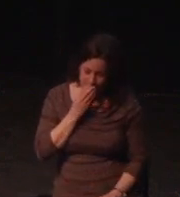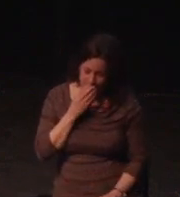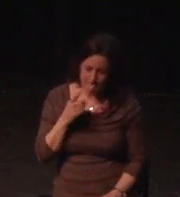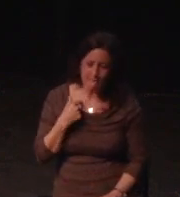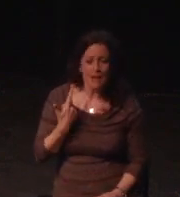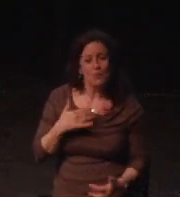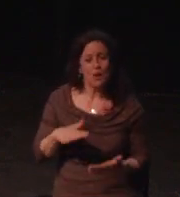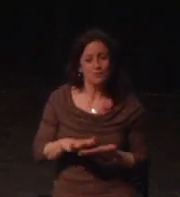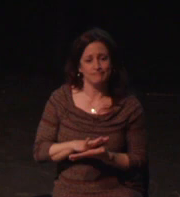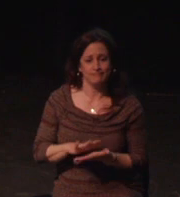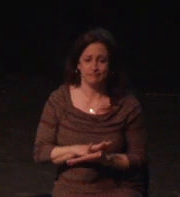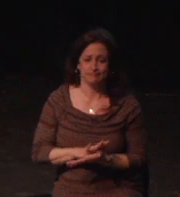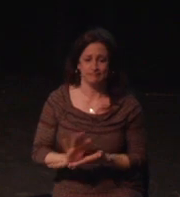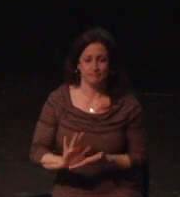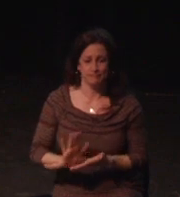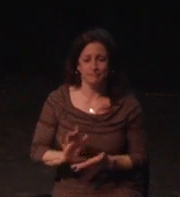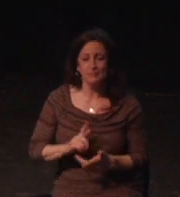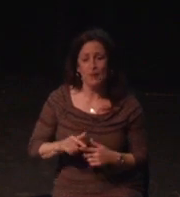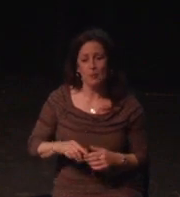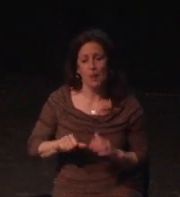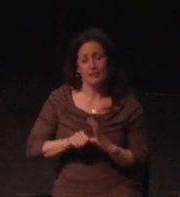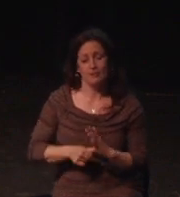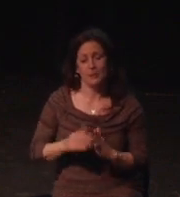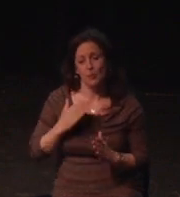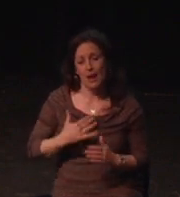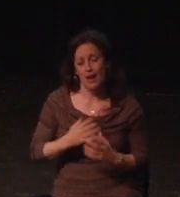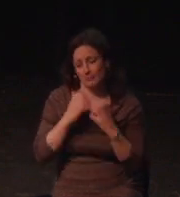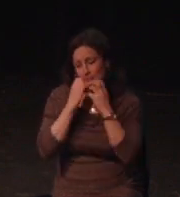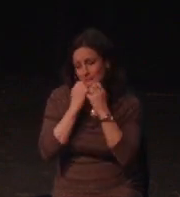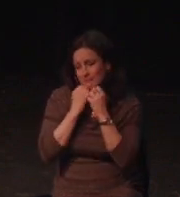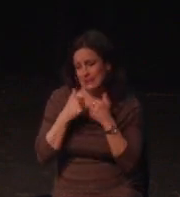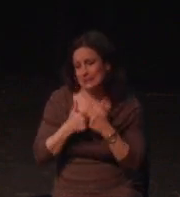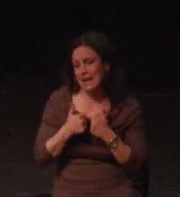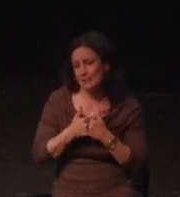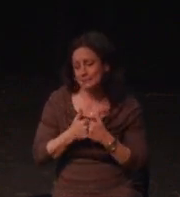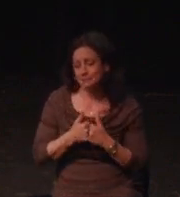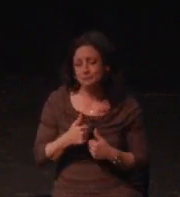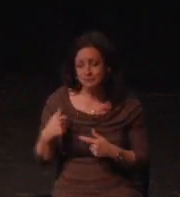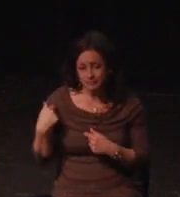I want games to be for everyone regardless of gender,